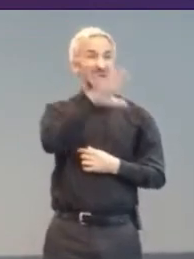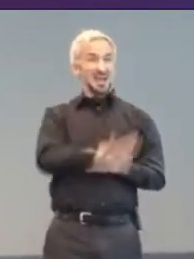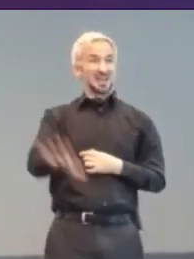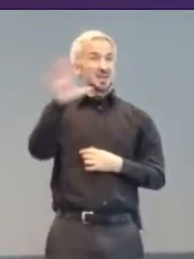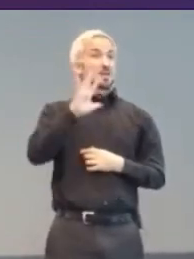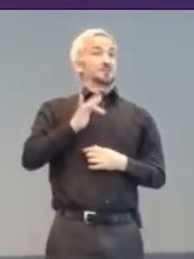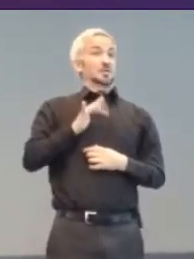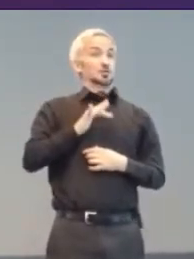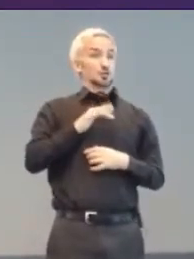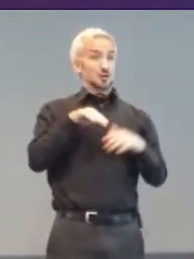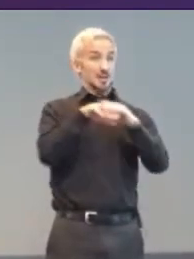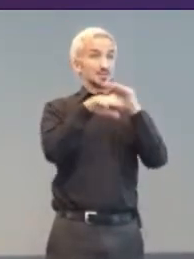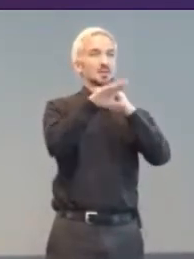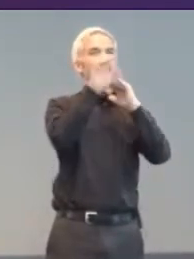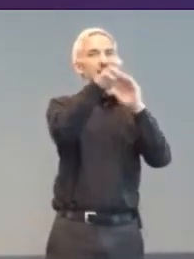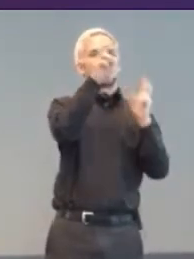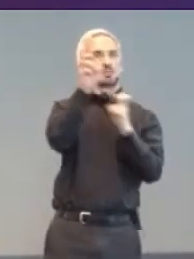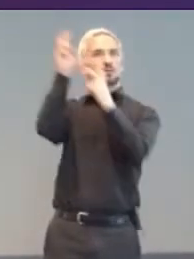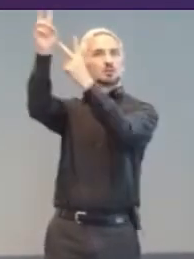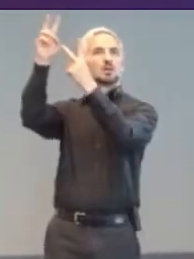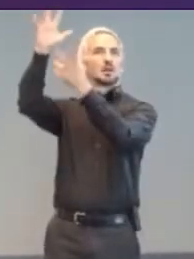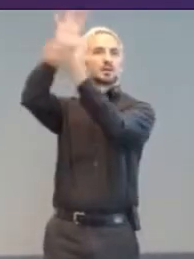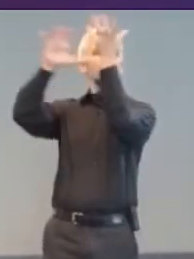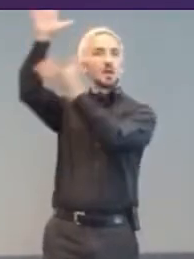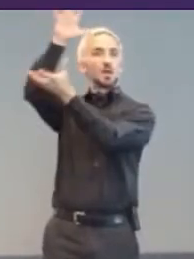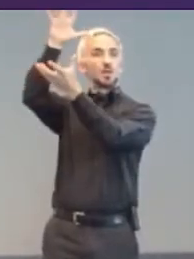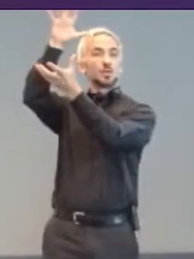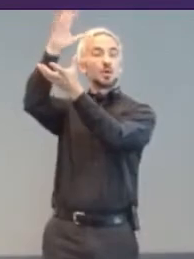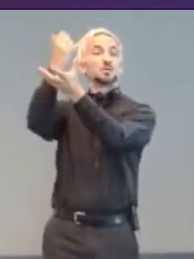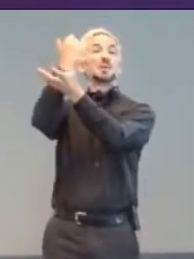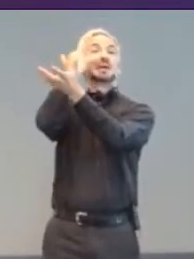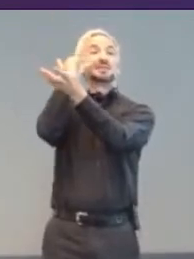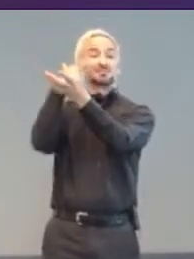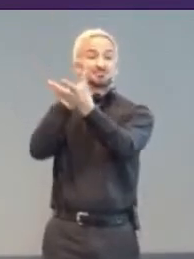when a person needs to use any public computer. This might be a ticket machine,